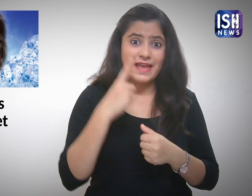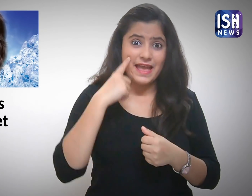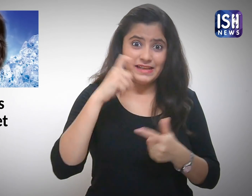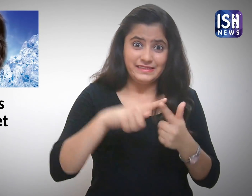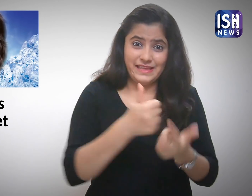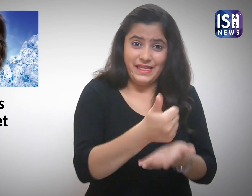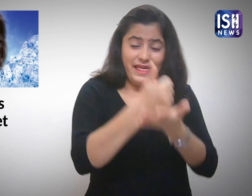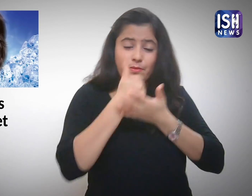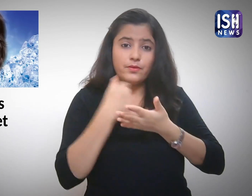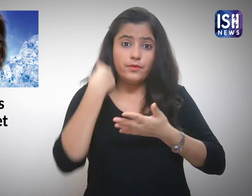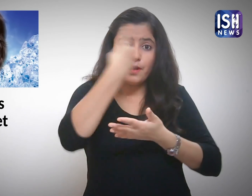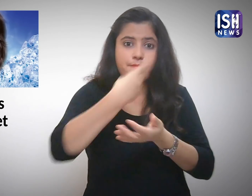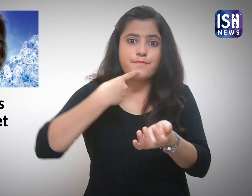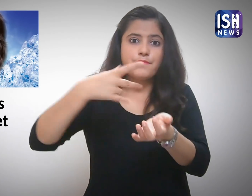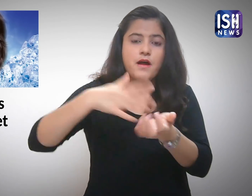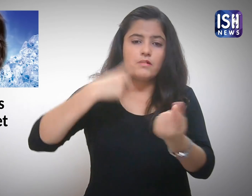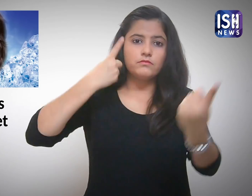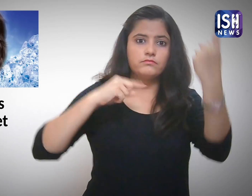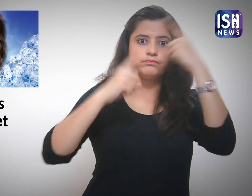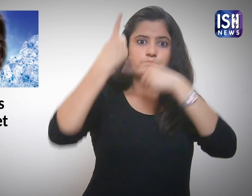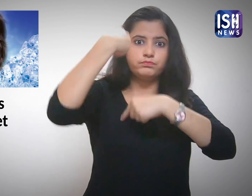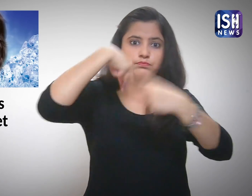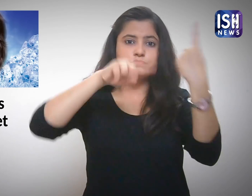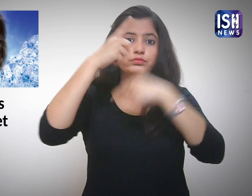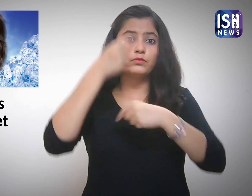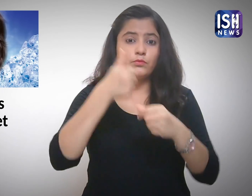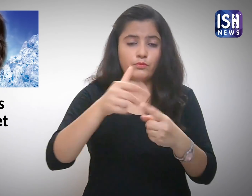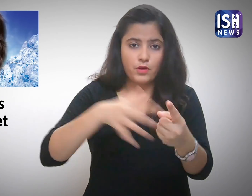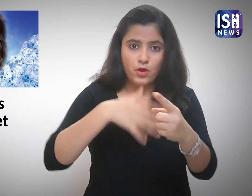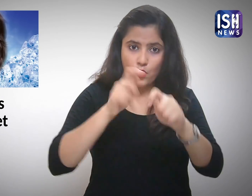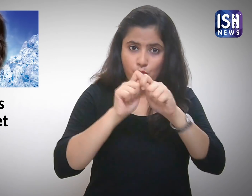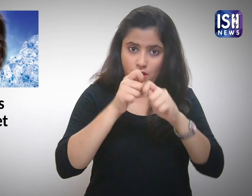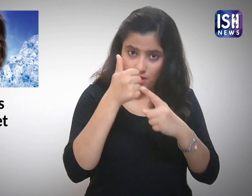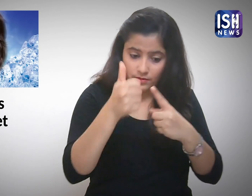The ice increases blood circulation.